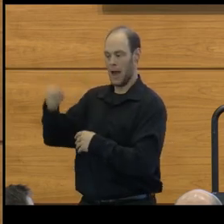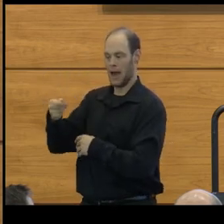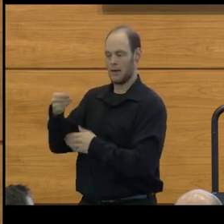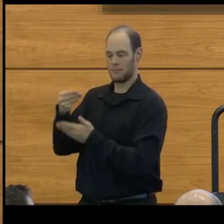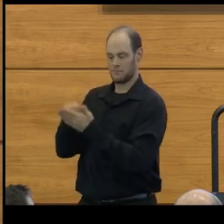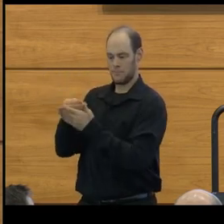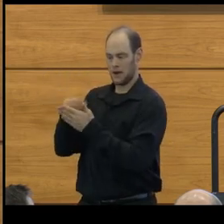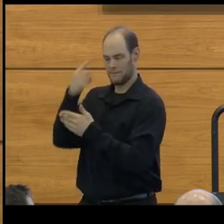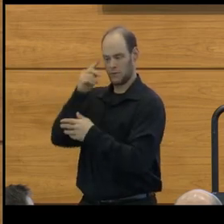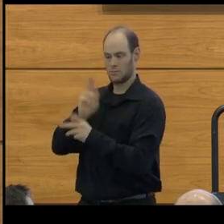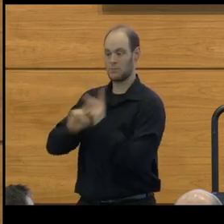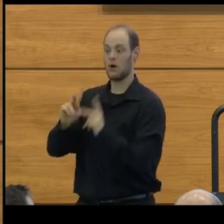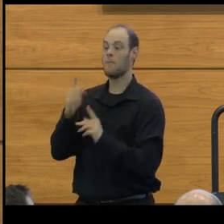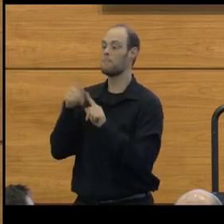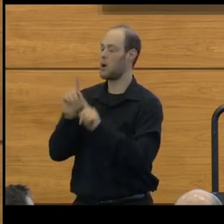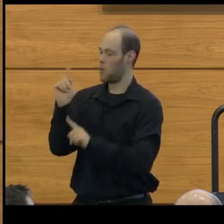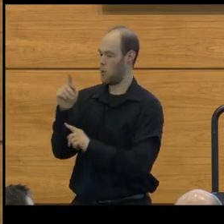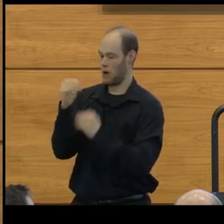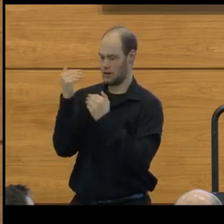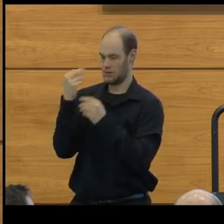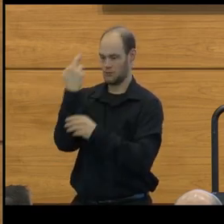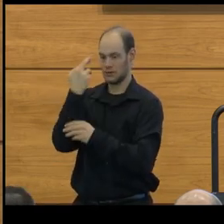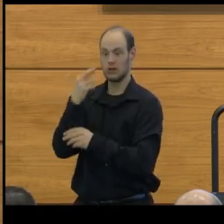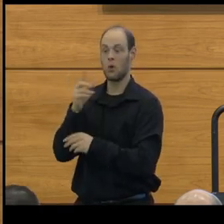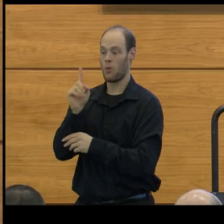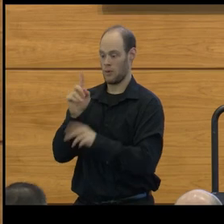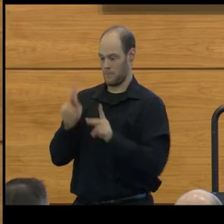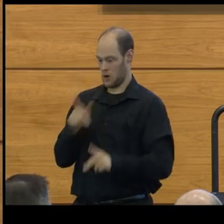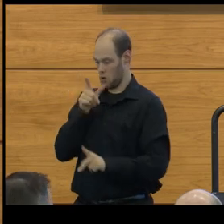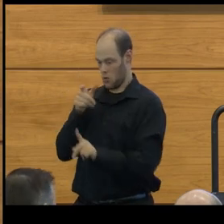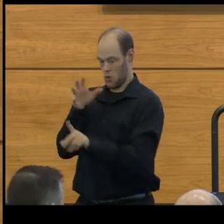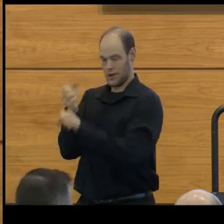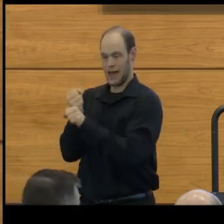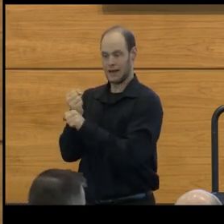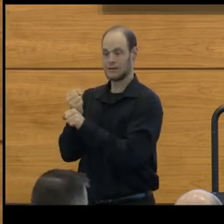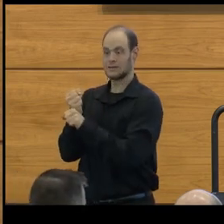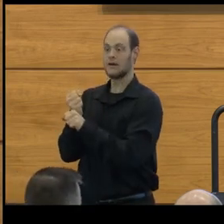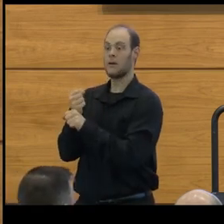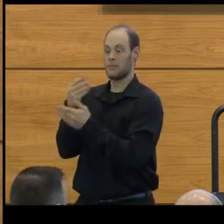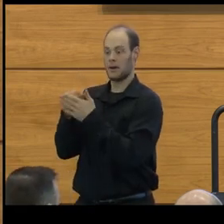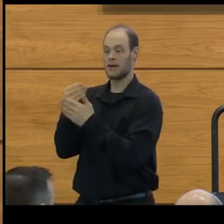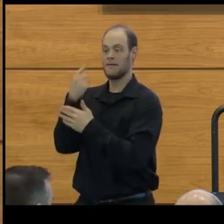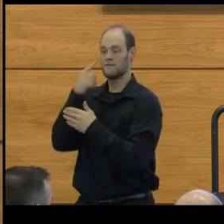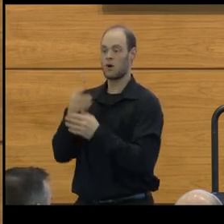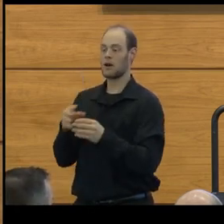His one stipulation was that the income from the endowment should be used for additional compensation